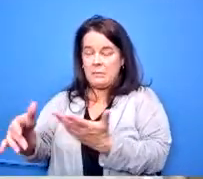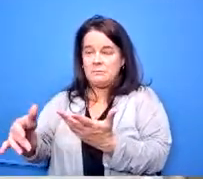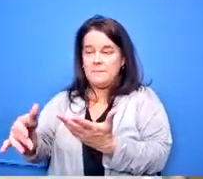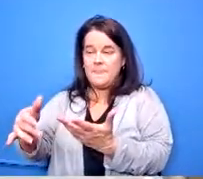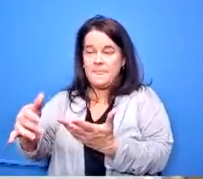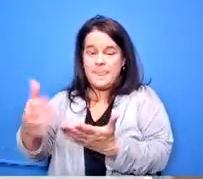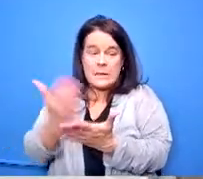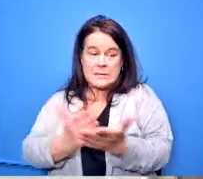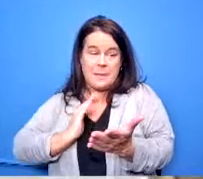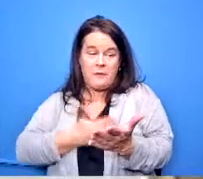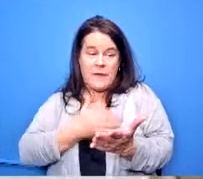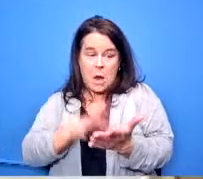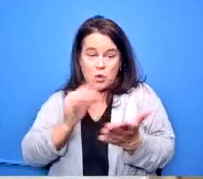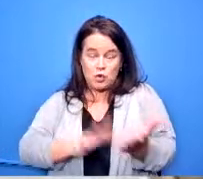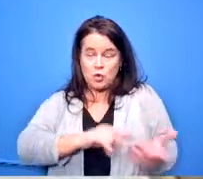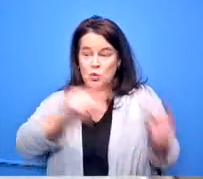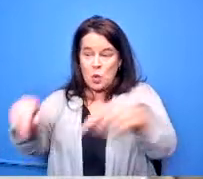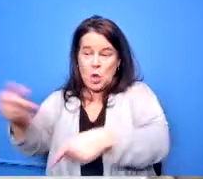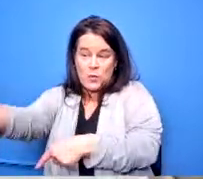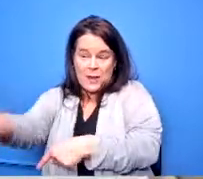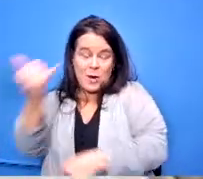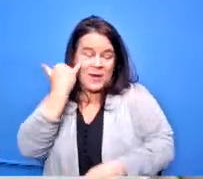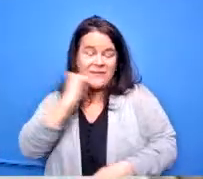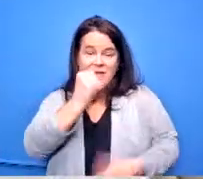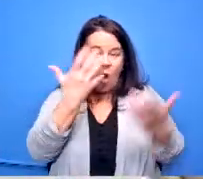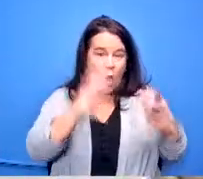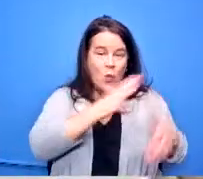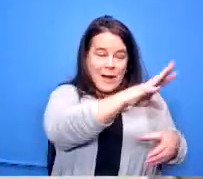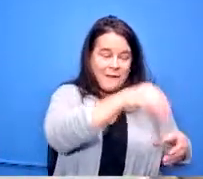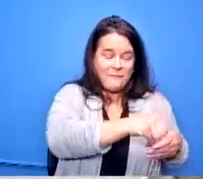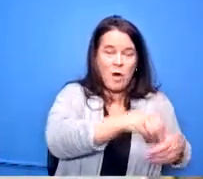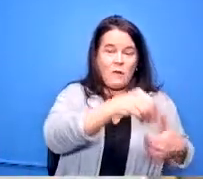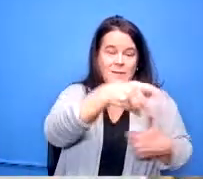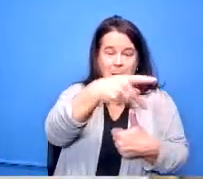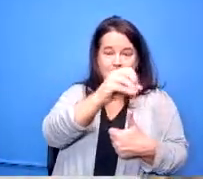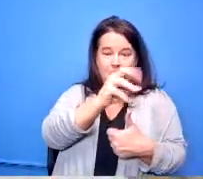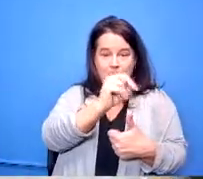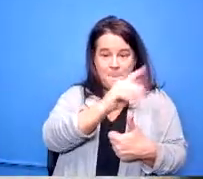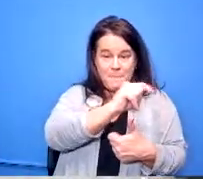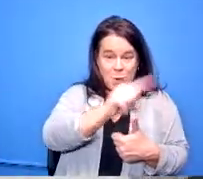and engaged at meadowdale high school in career pathways because usually a region has